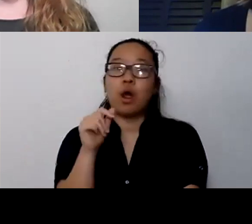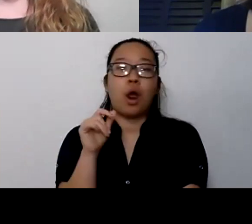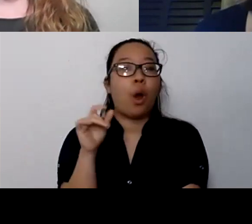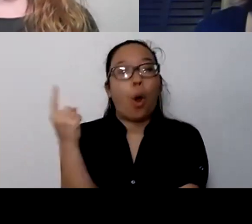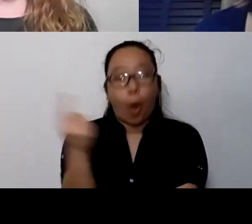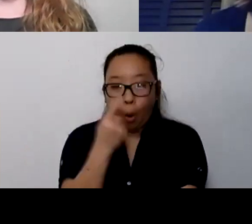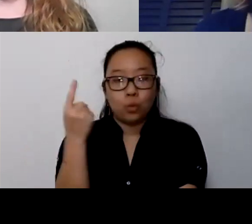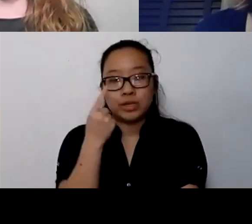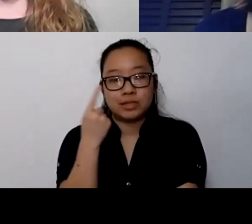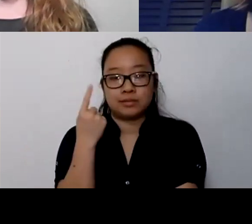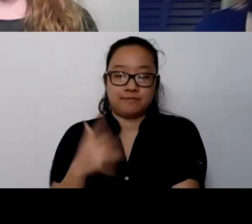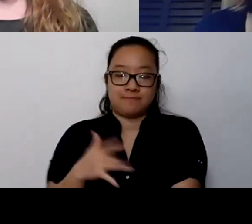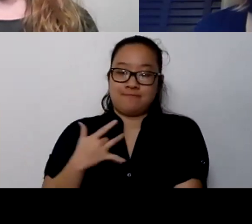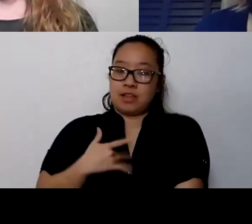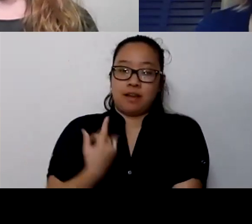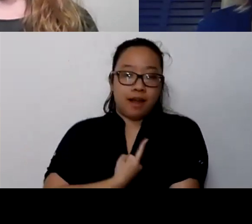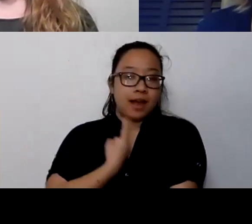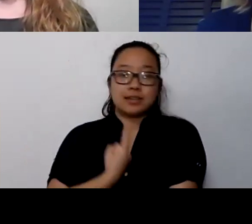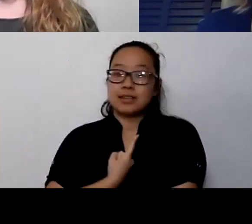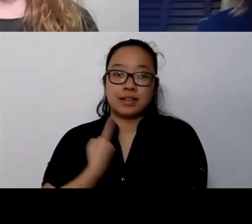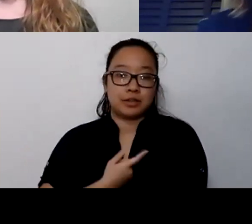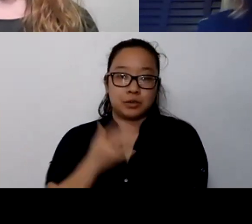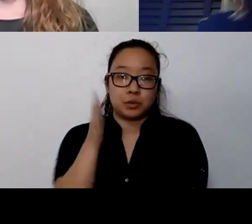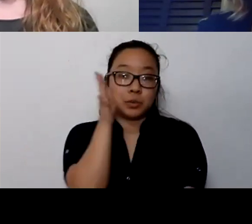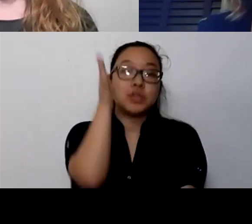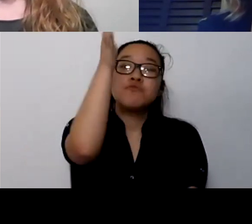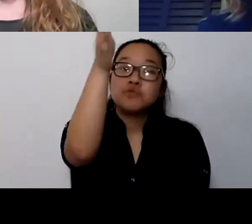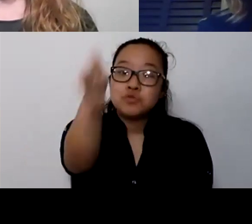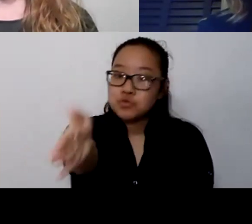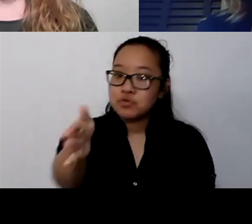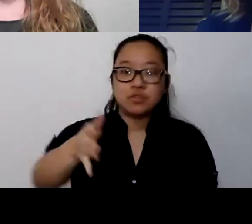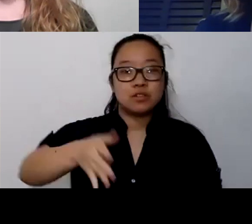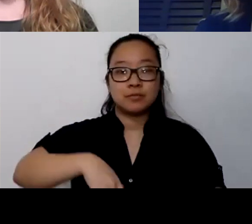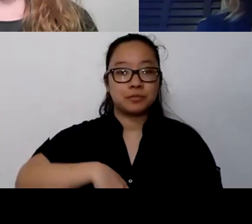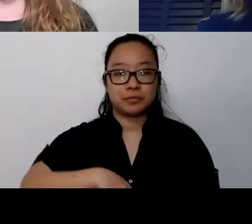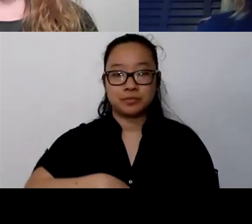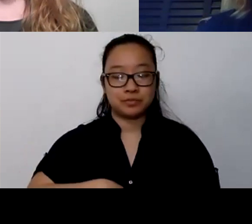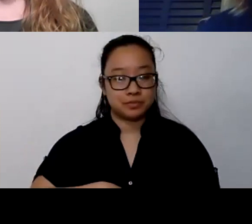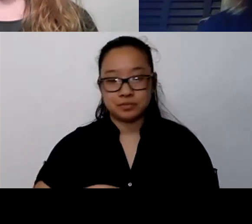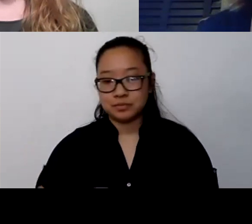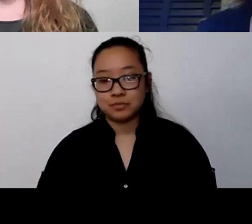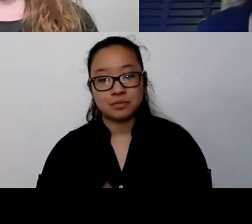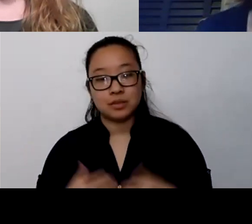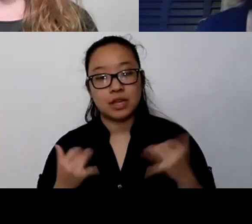We are moving in the right direction. We do have the hope of returning to the opportunities